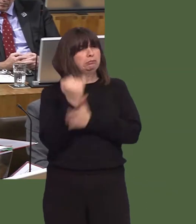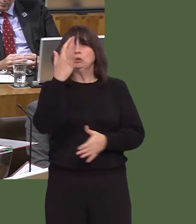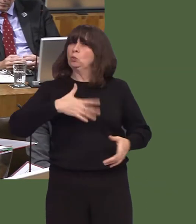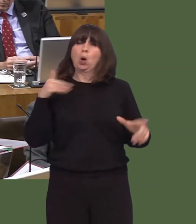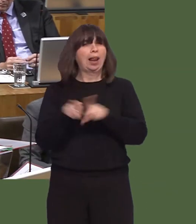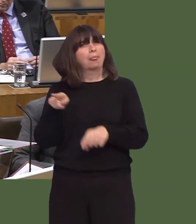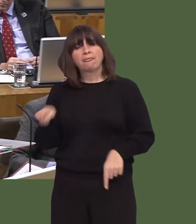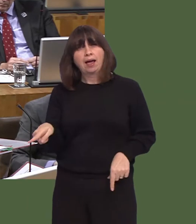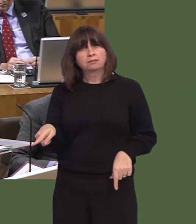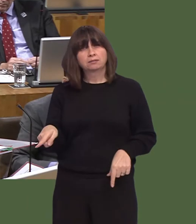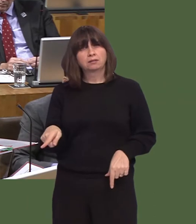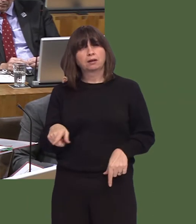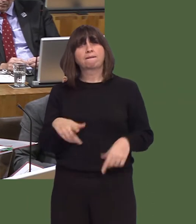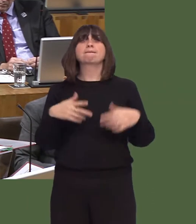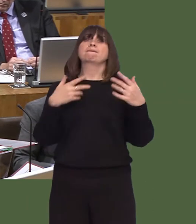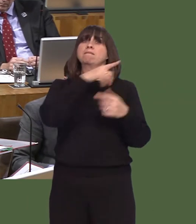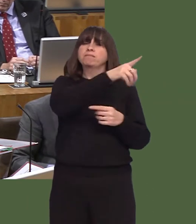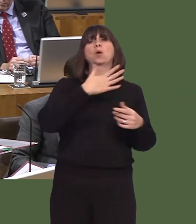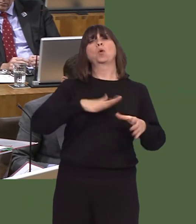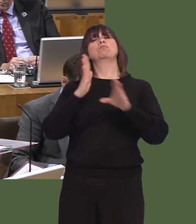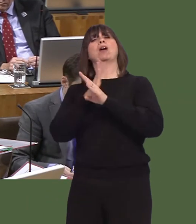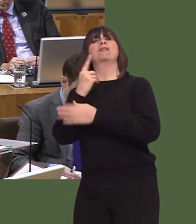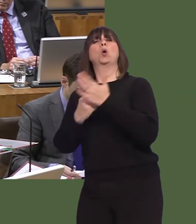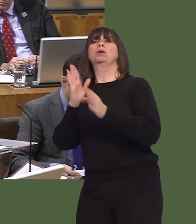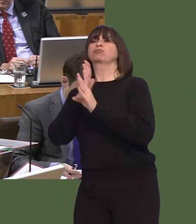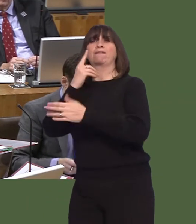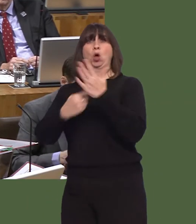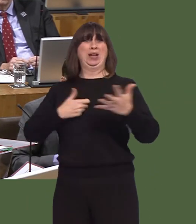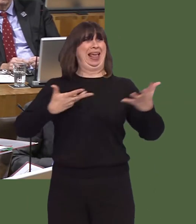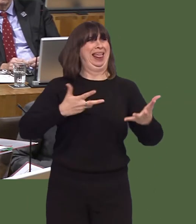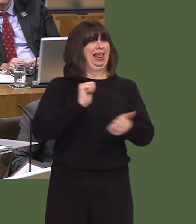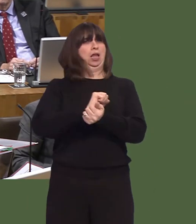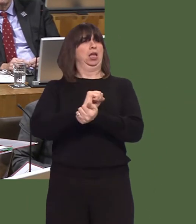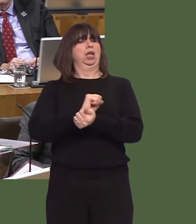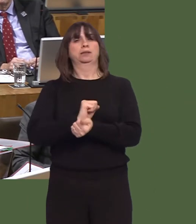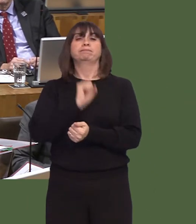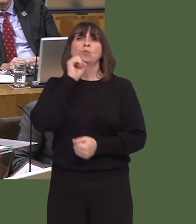But, ultimately, as I've said before, we are at present in the single market.